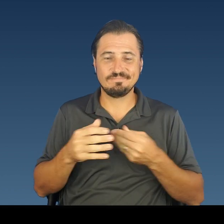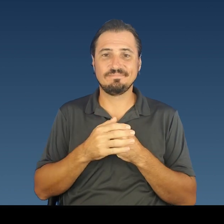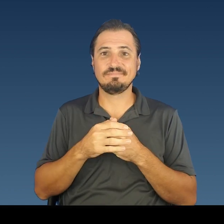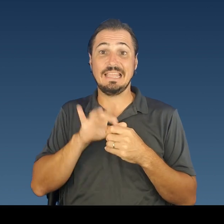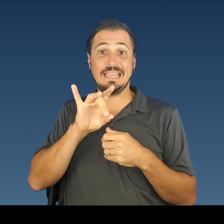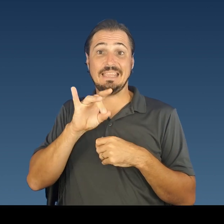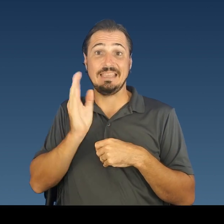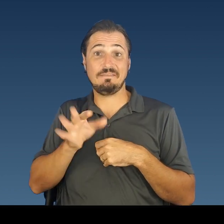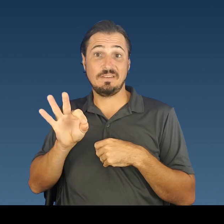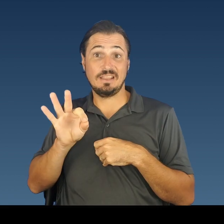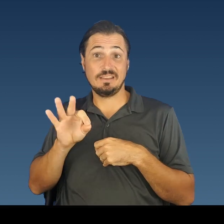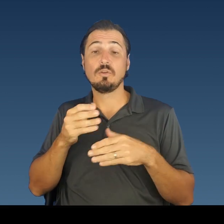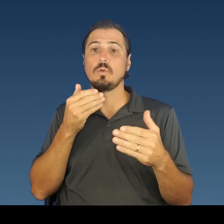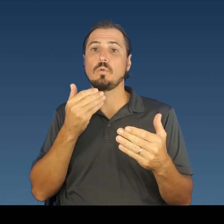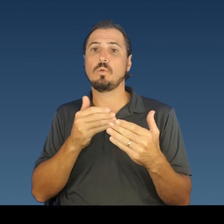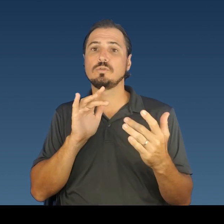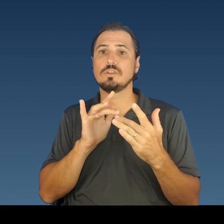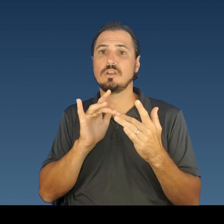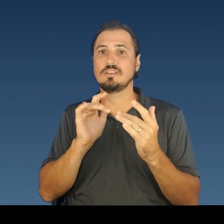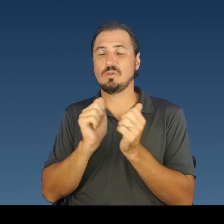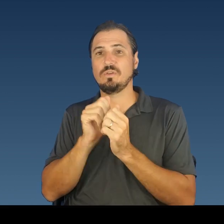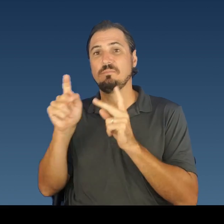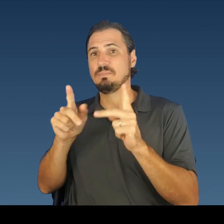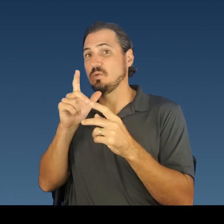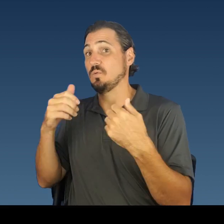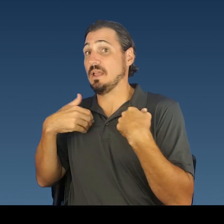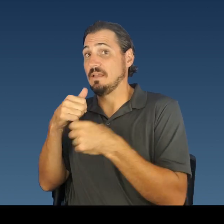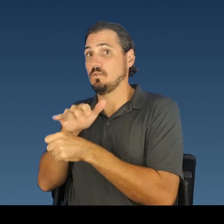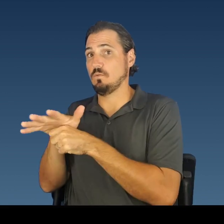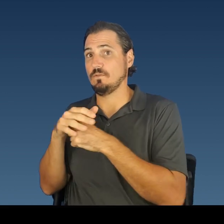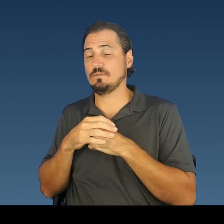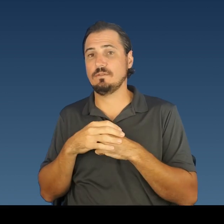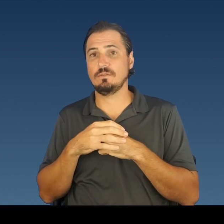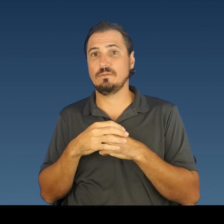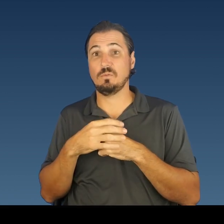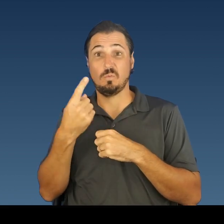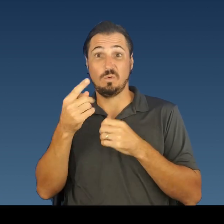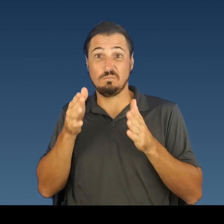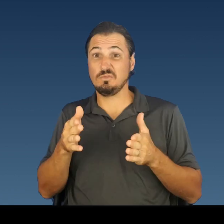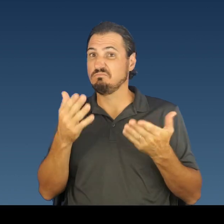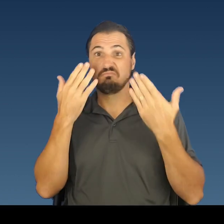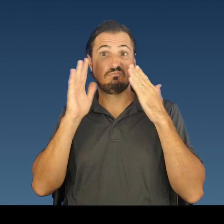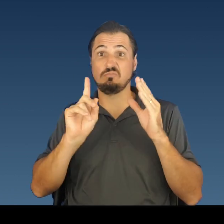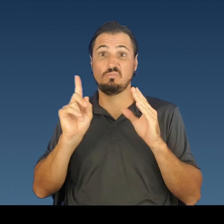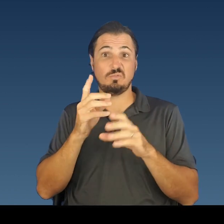acquired cases are close contacts of active cases, and 1 has no known source of infection